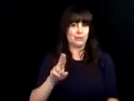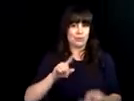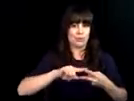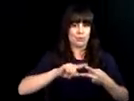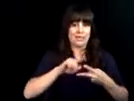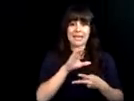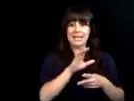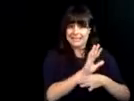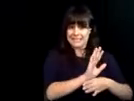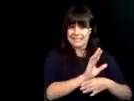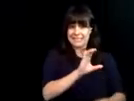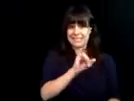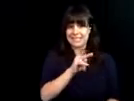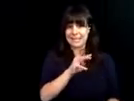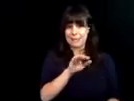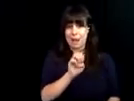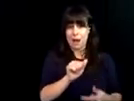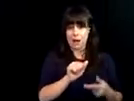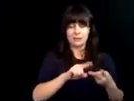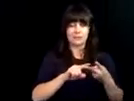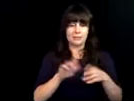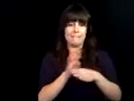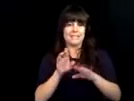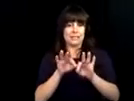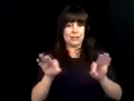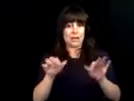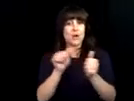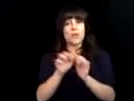, it set me on the track for a double major at VCU.